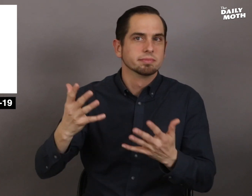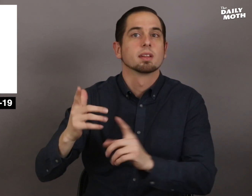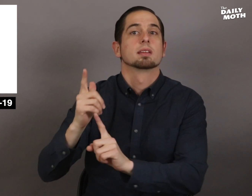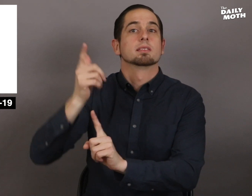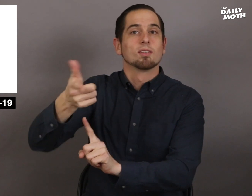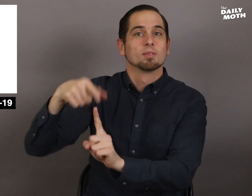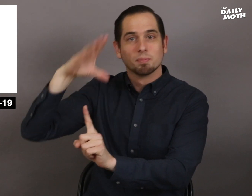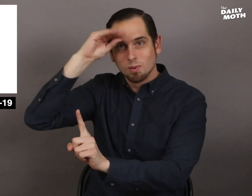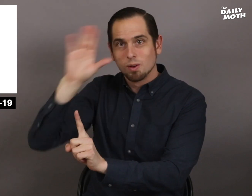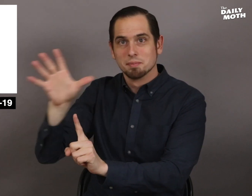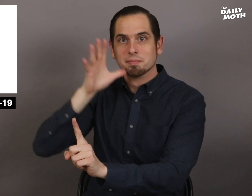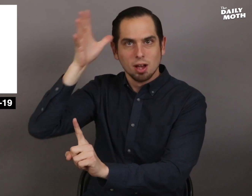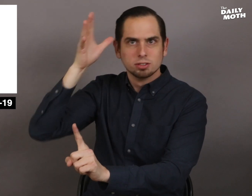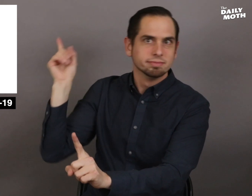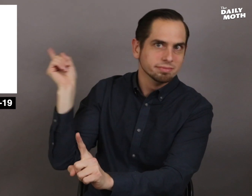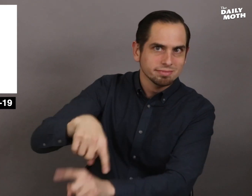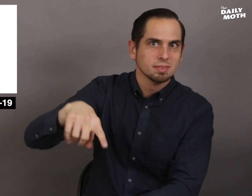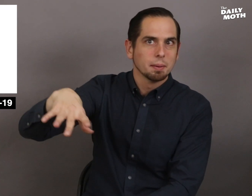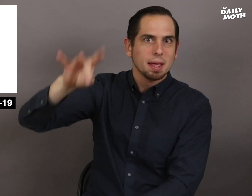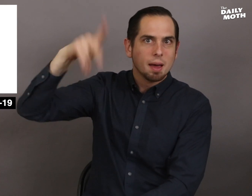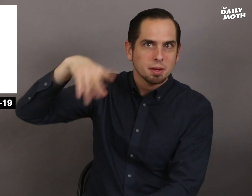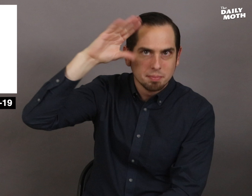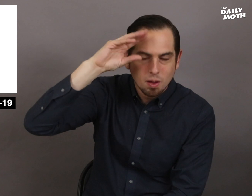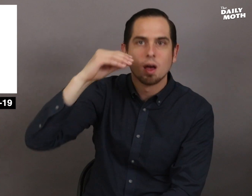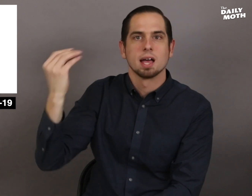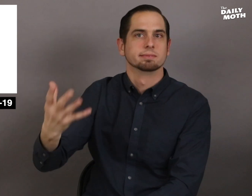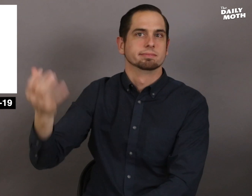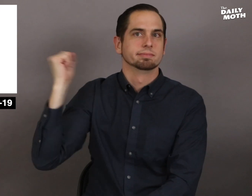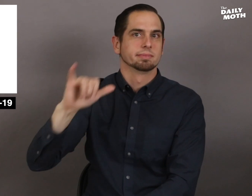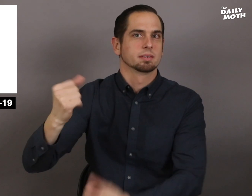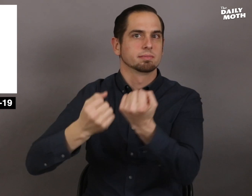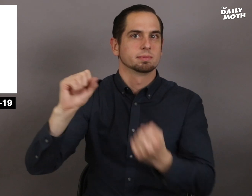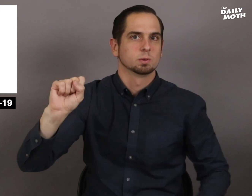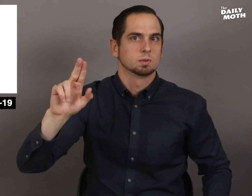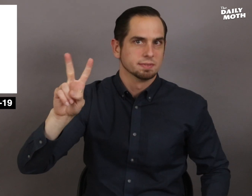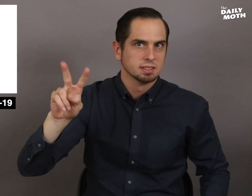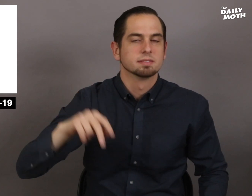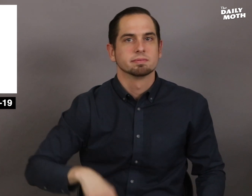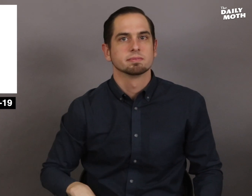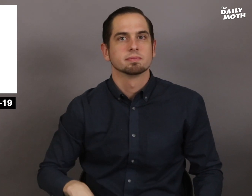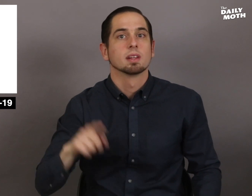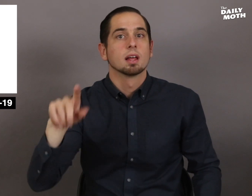The boy's parents came to pick him up and the SUV.